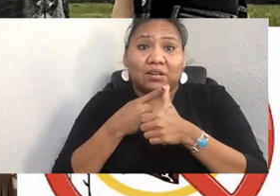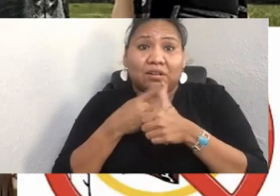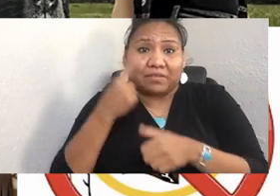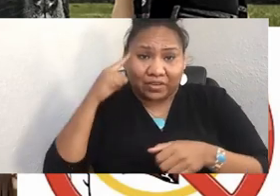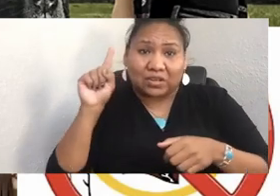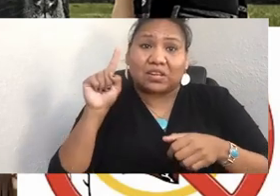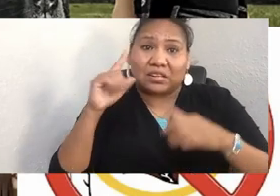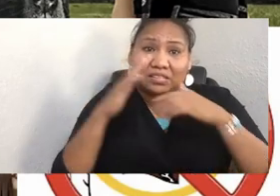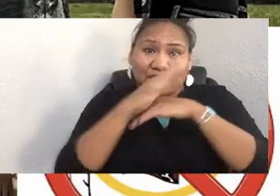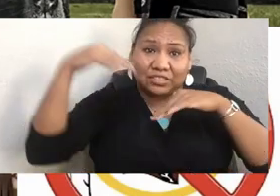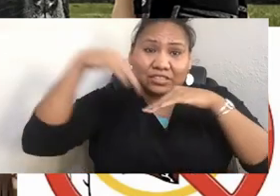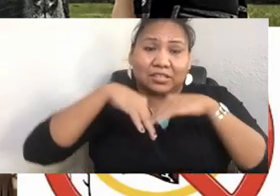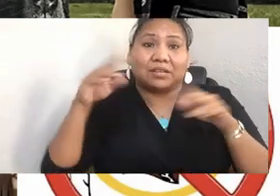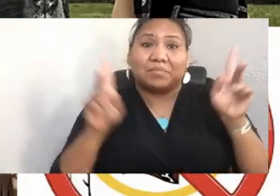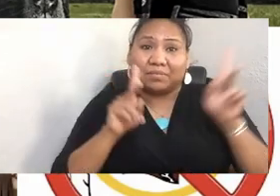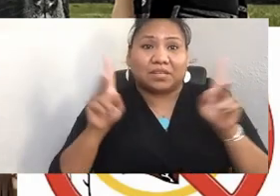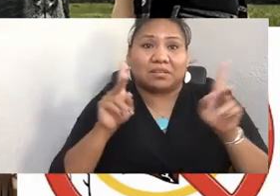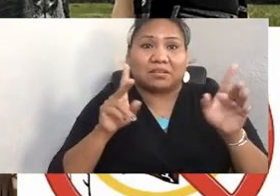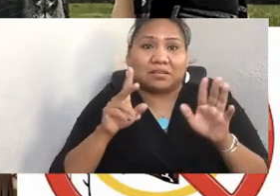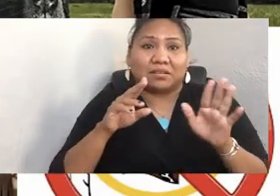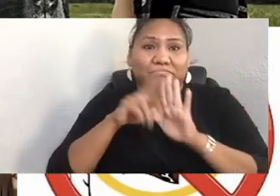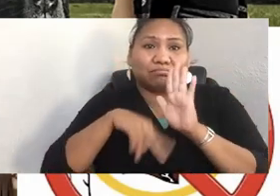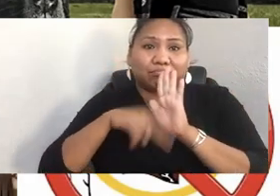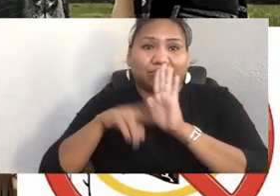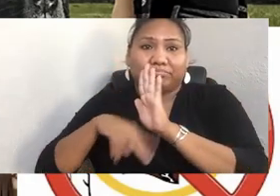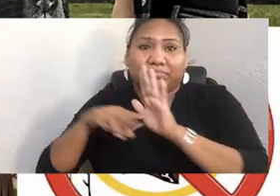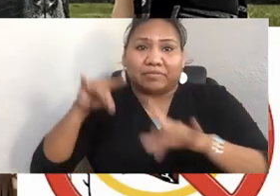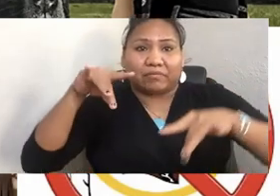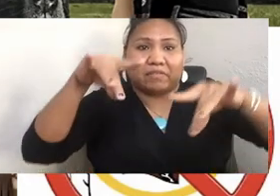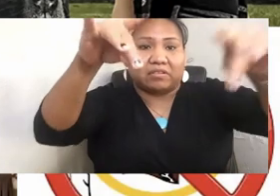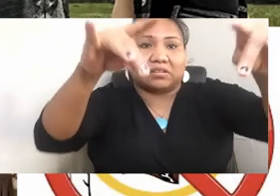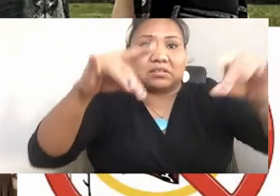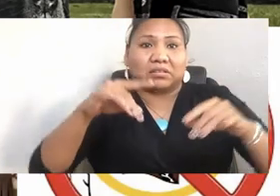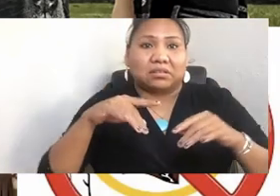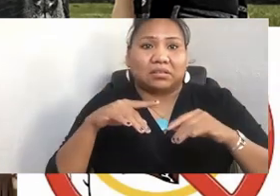The Keystone Pipeline was officially terminated after a decade-long battle.